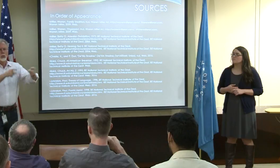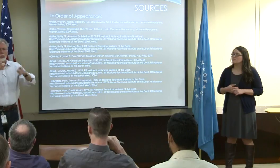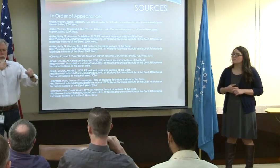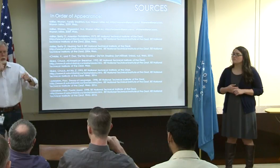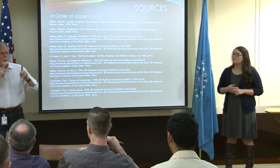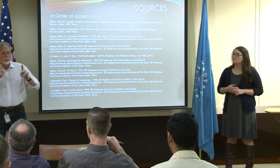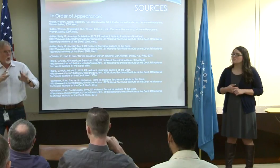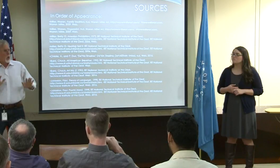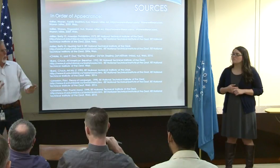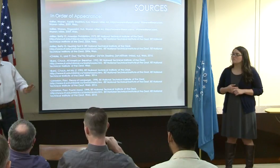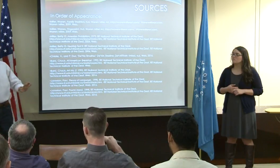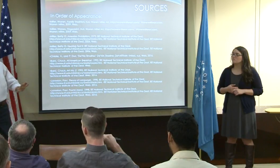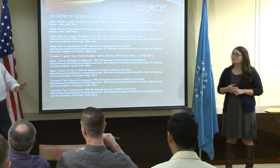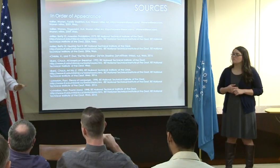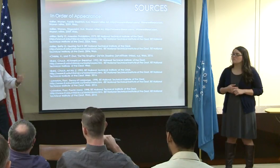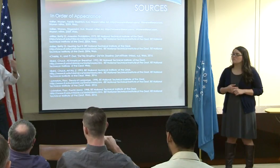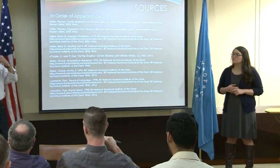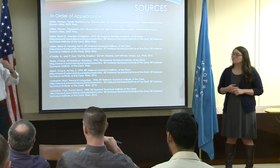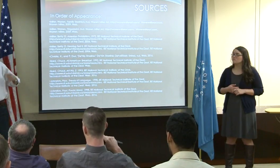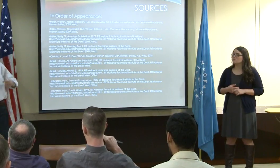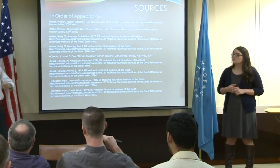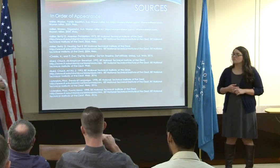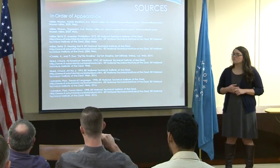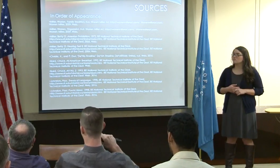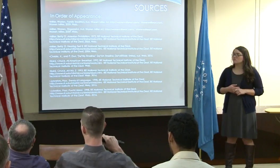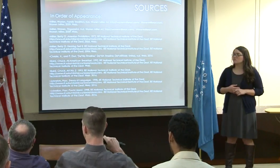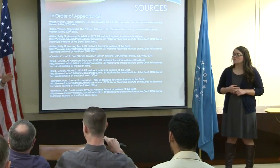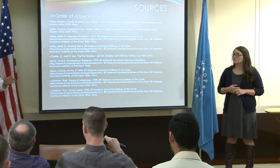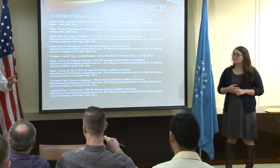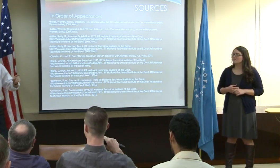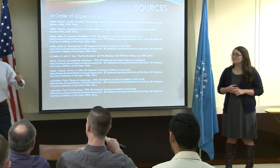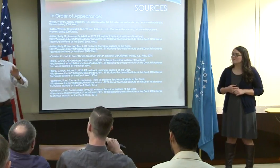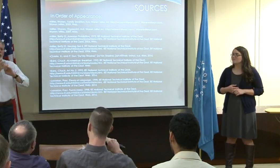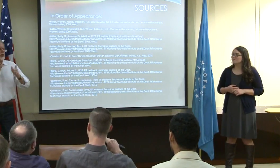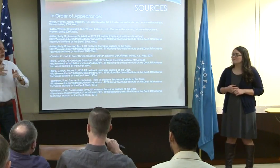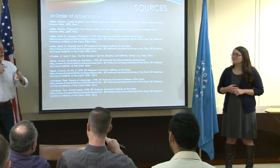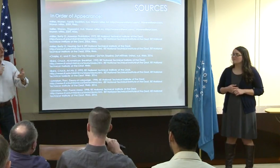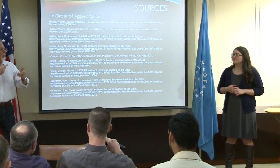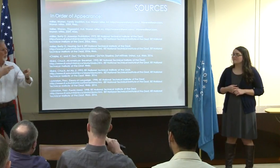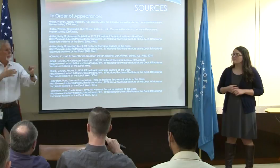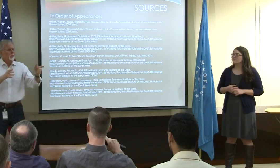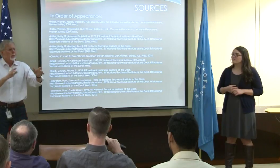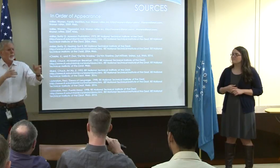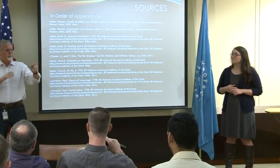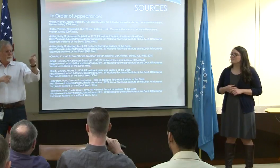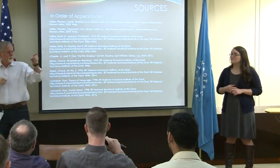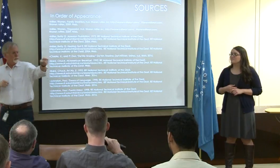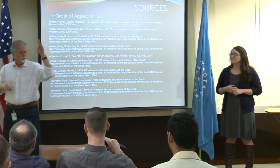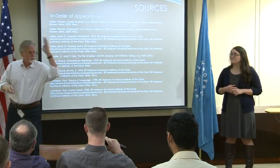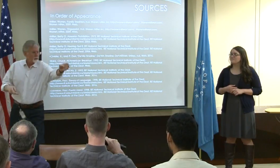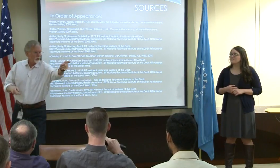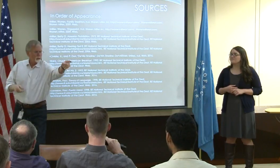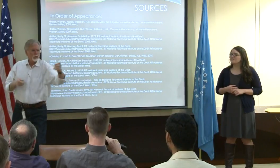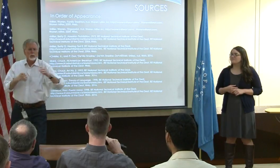You know, when you can point -- some parents are like, oh, don't point at me like that, you know. That seems to be a faux pas in hearing culture.